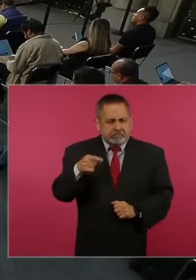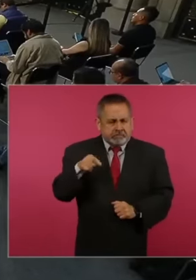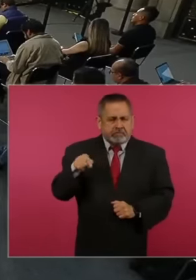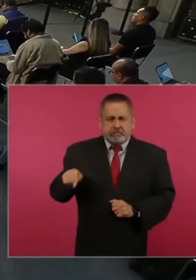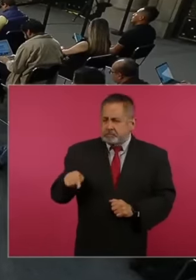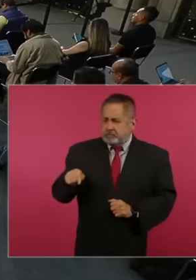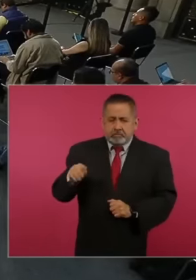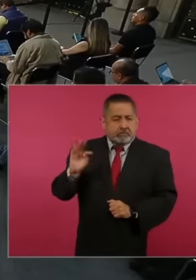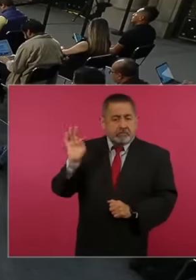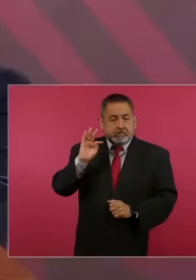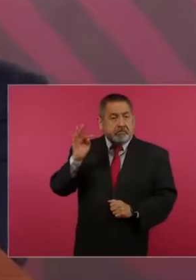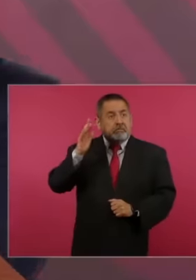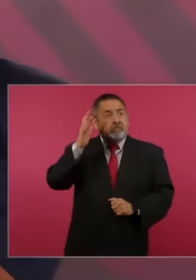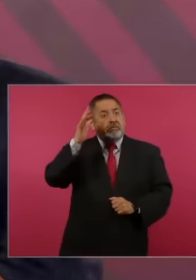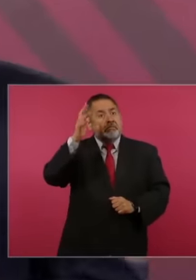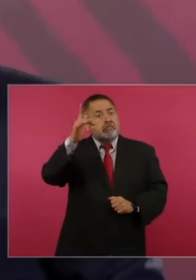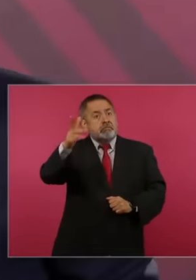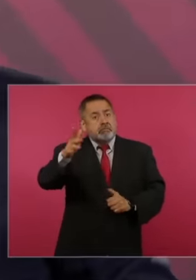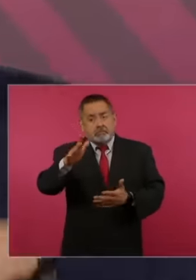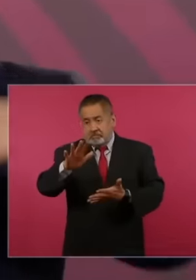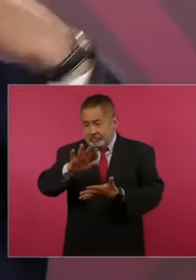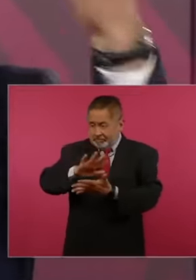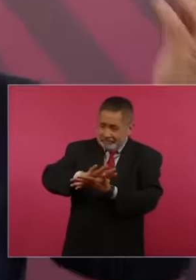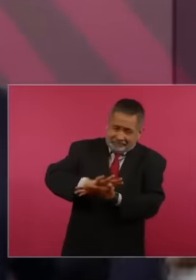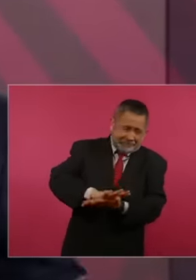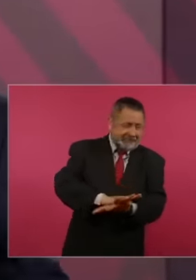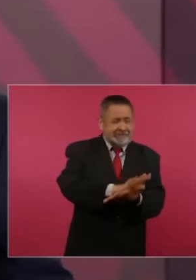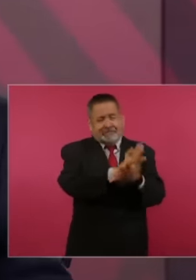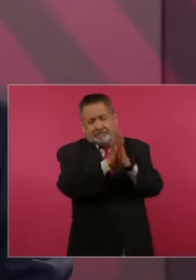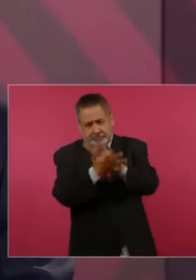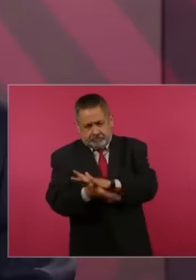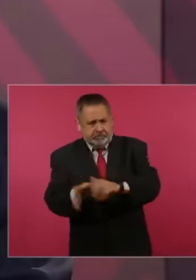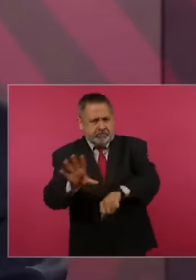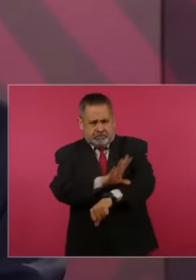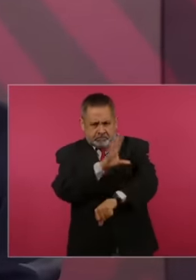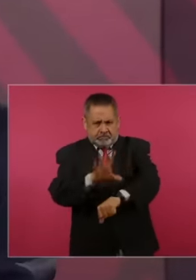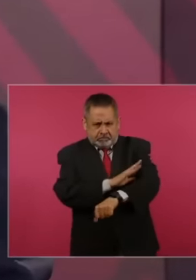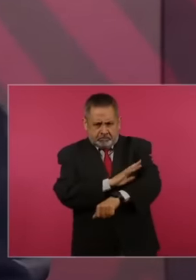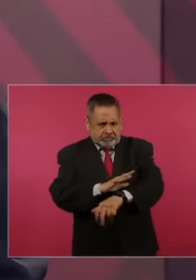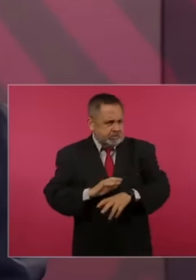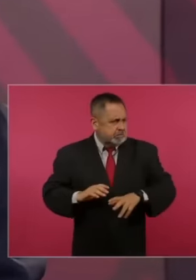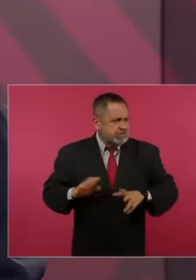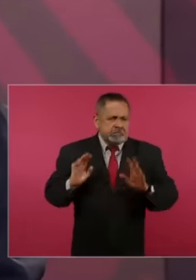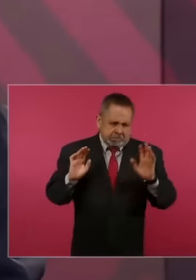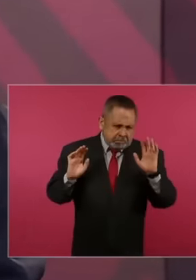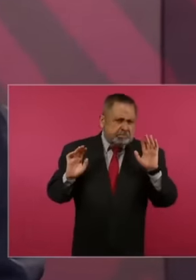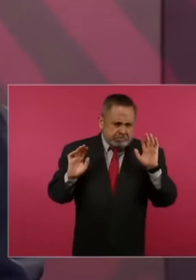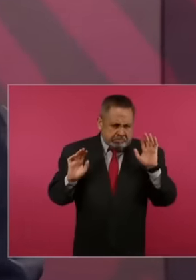the energy transition is carried out and oil is no longer needed,